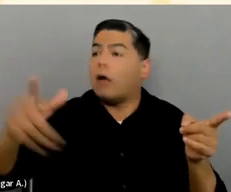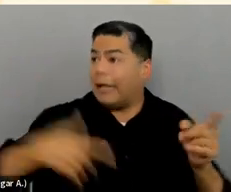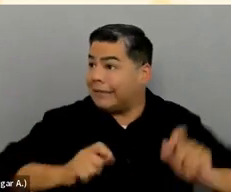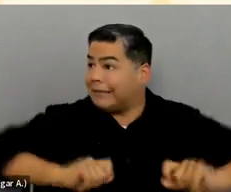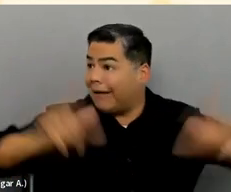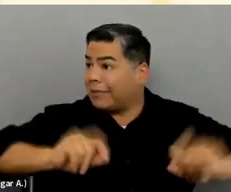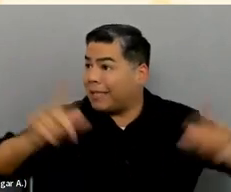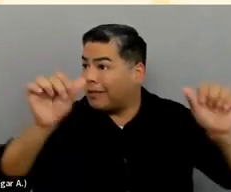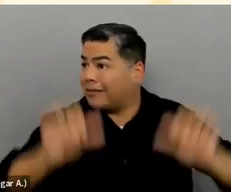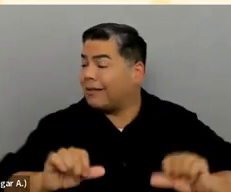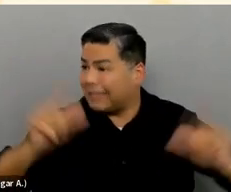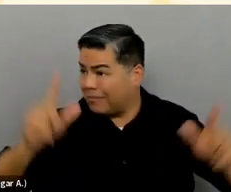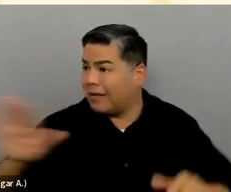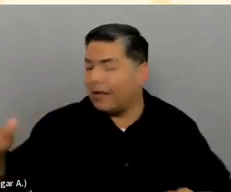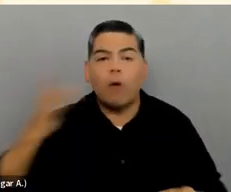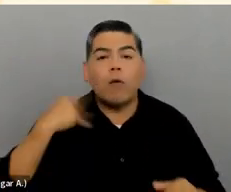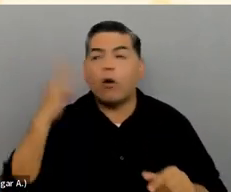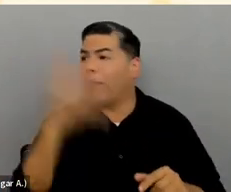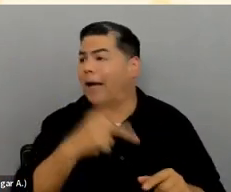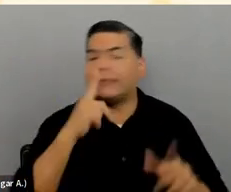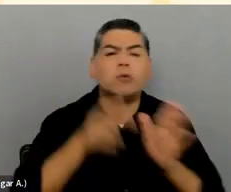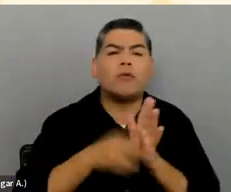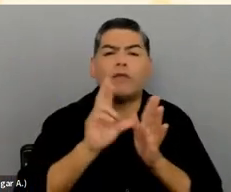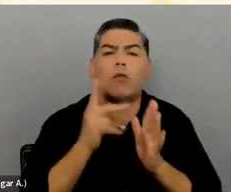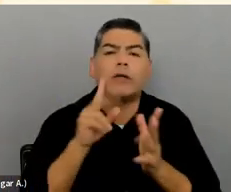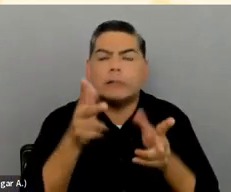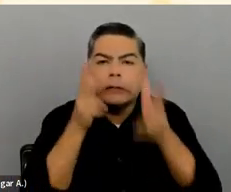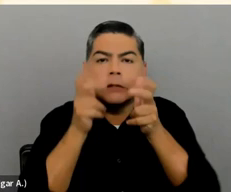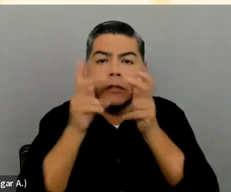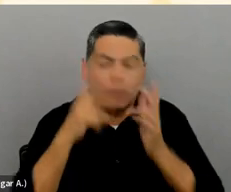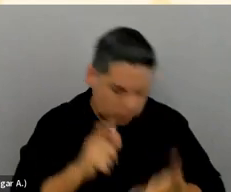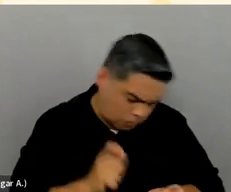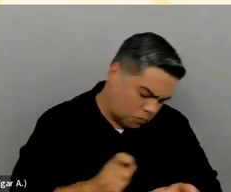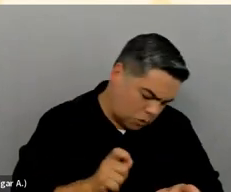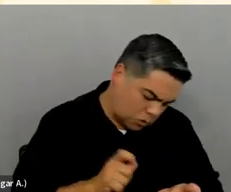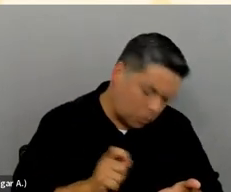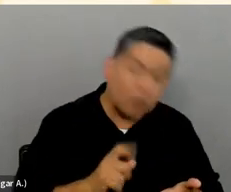Because they want to go back and they want to review it. They may be taking notes. They may have missed the class.